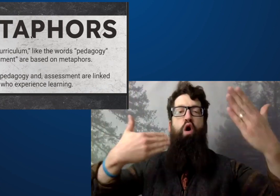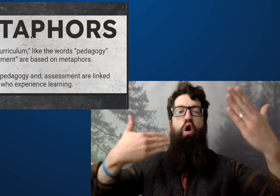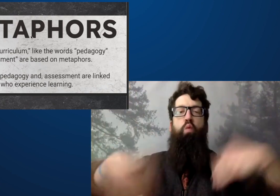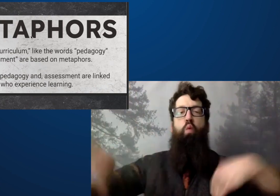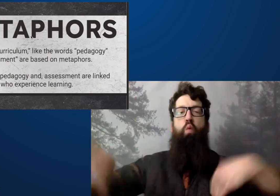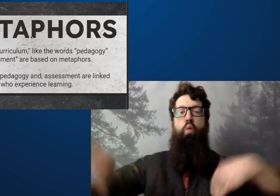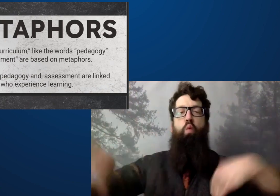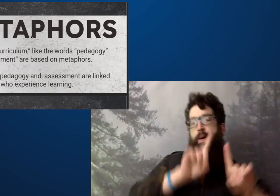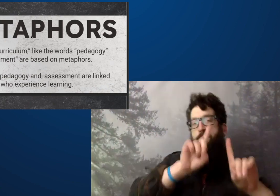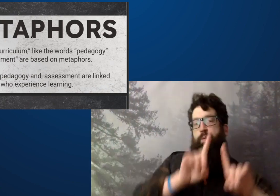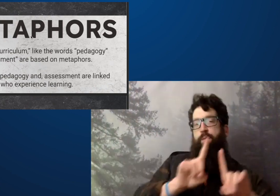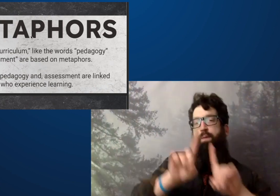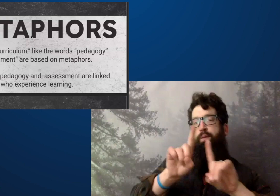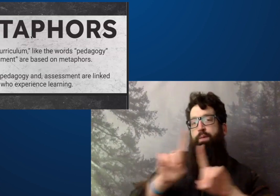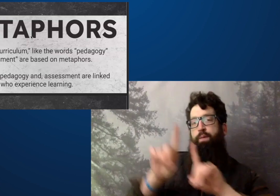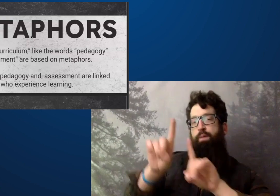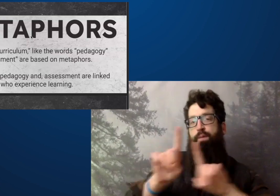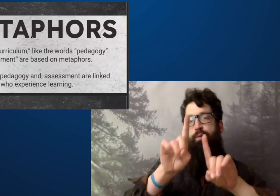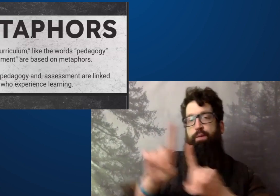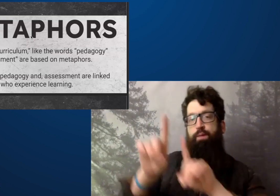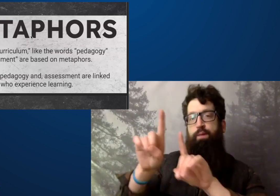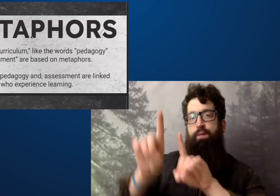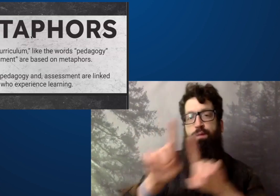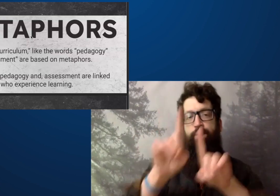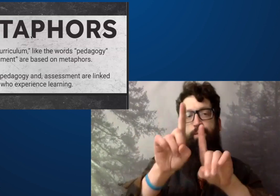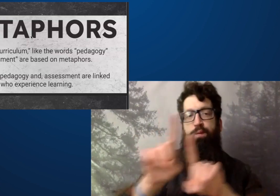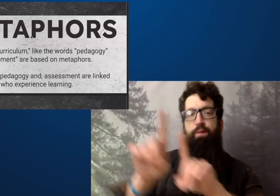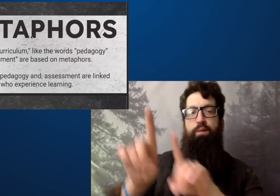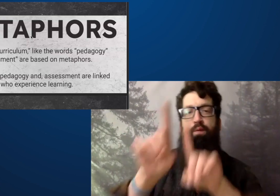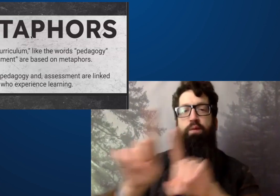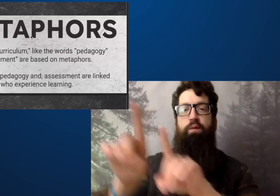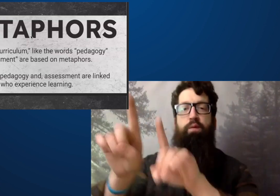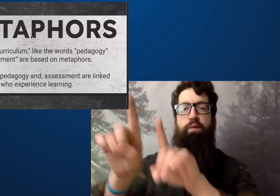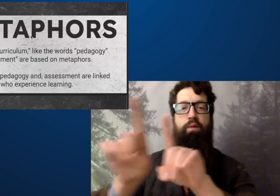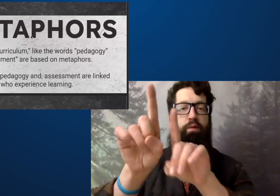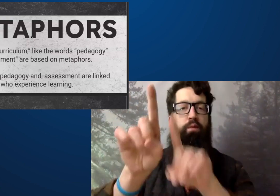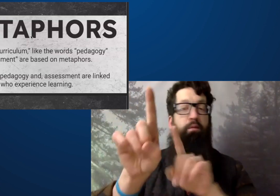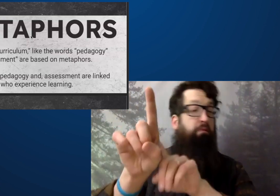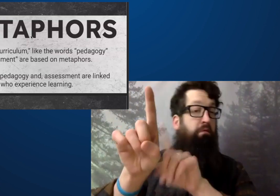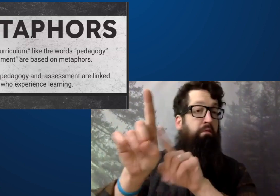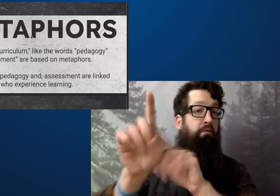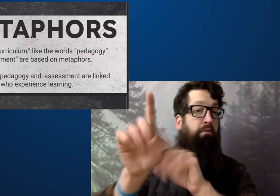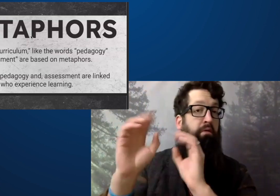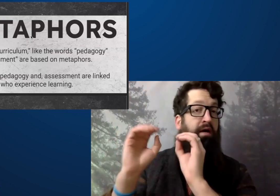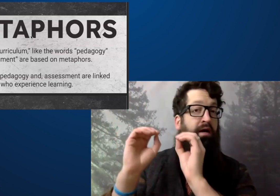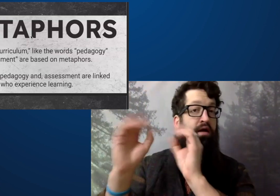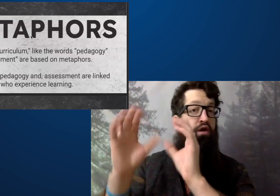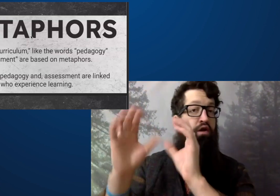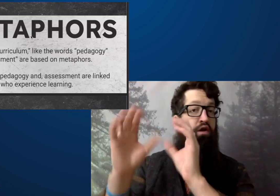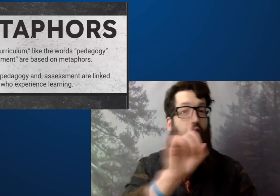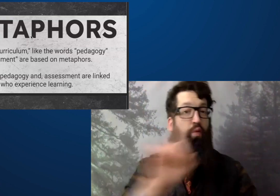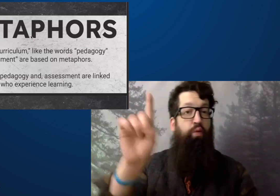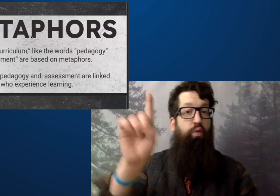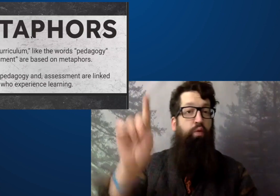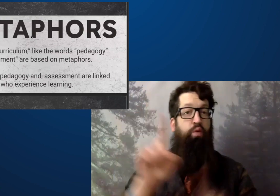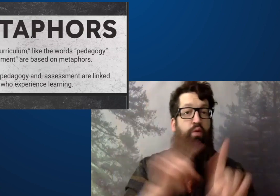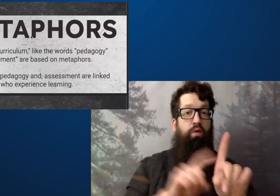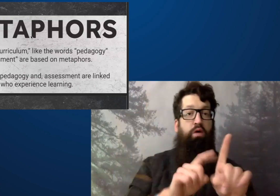it comes from a word as if curriculum means walking beside on a path.